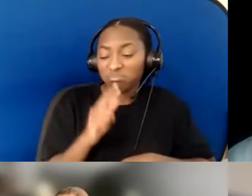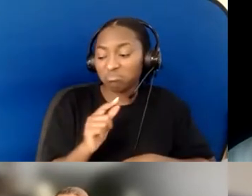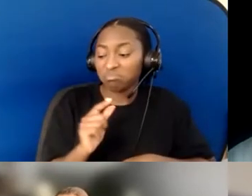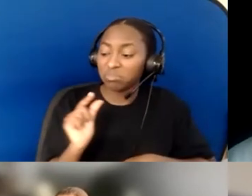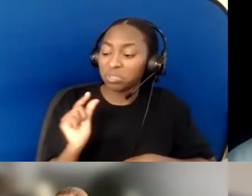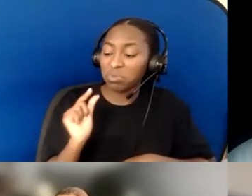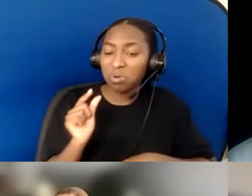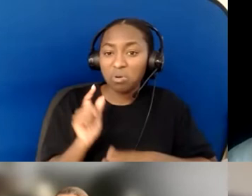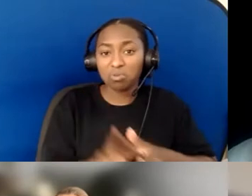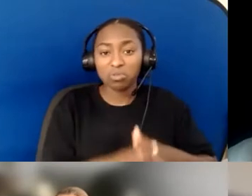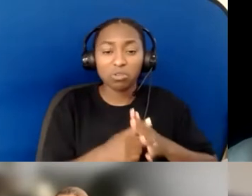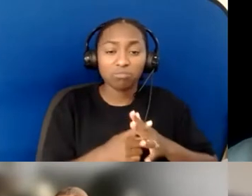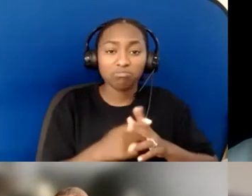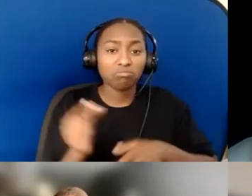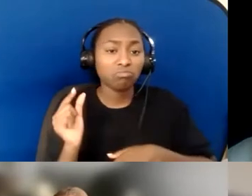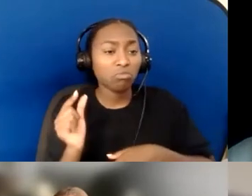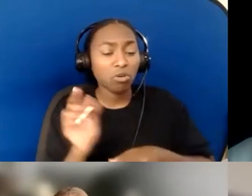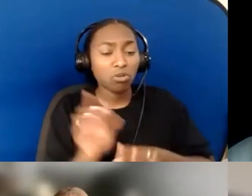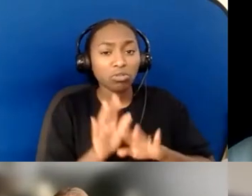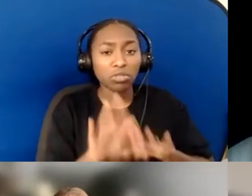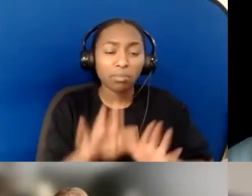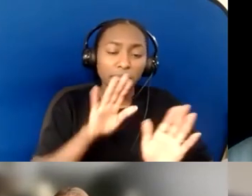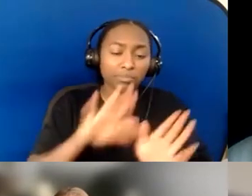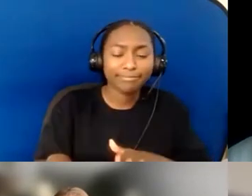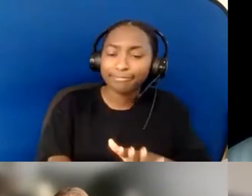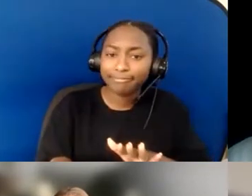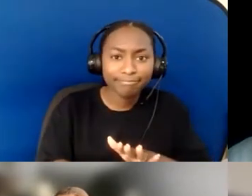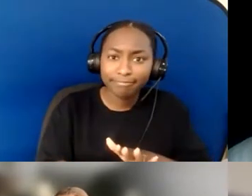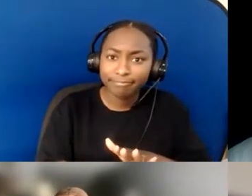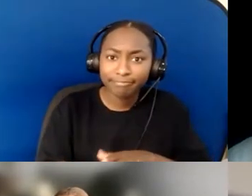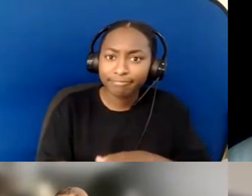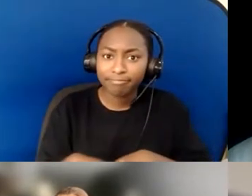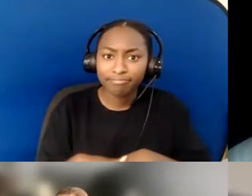or a small question or conversation…